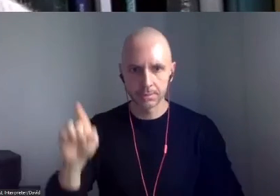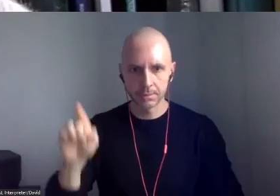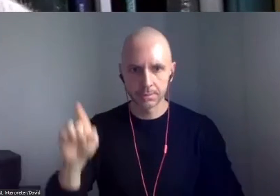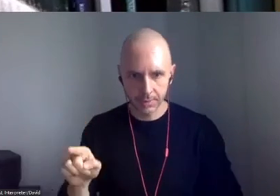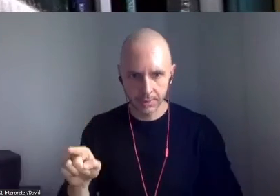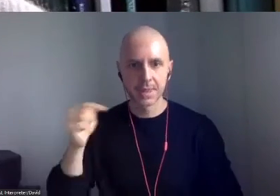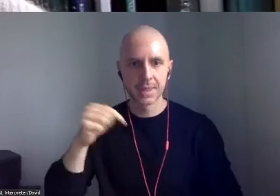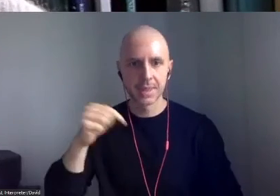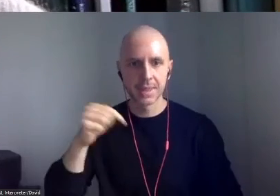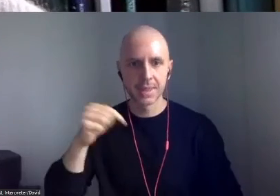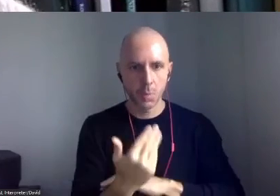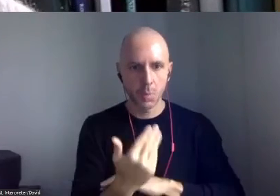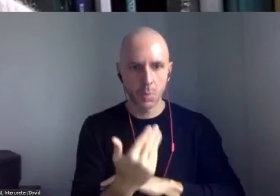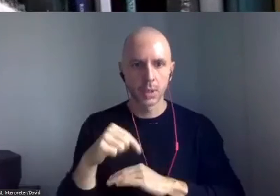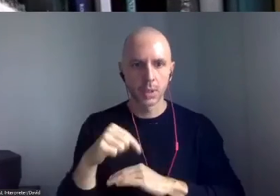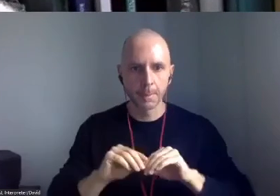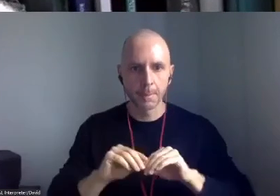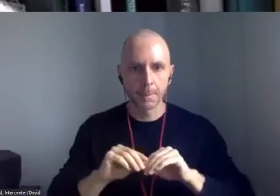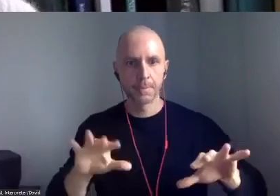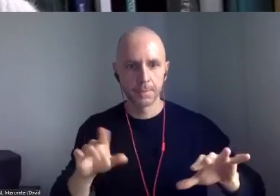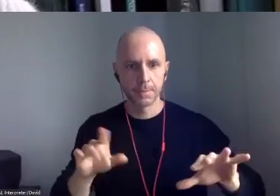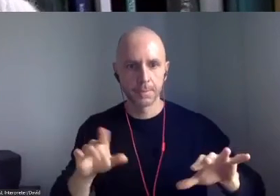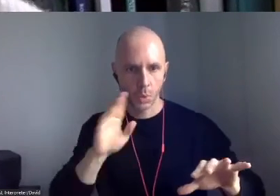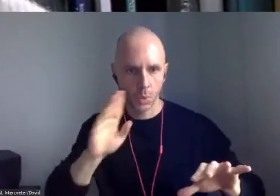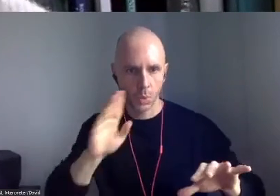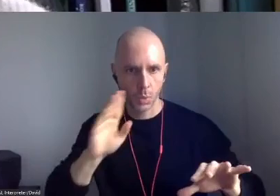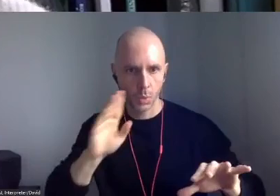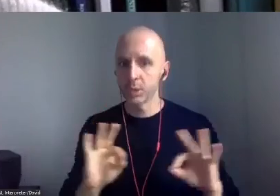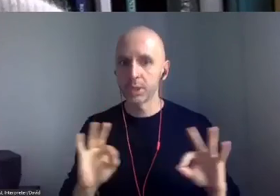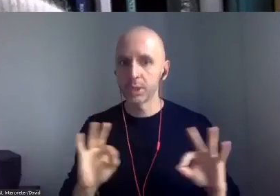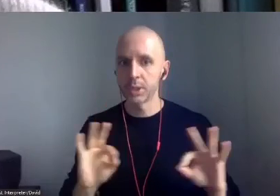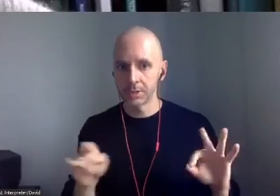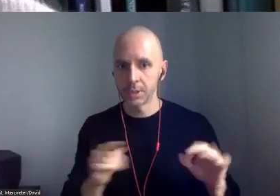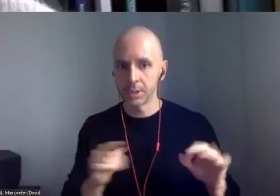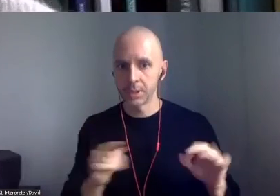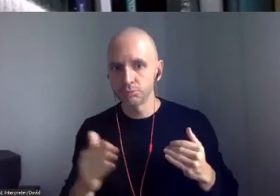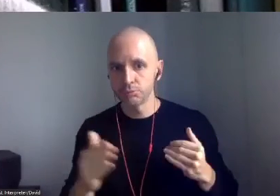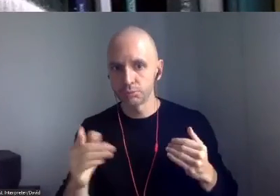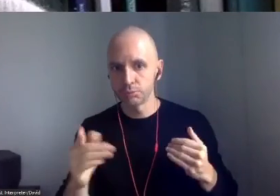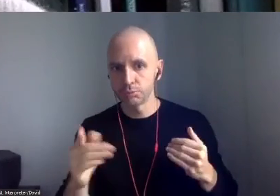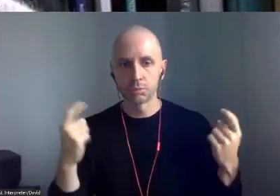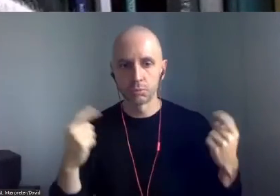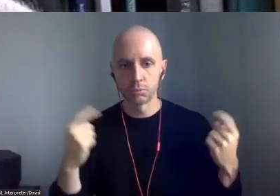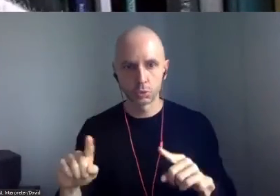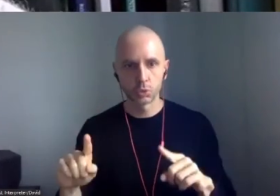on the platform and available for free throughout the Festival. A reminder to all that our online shop is